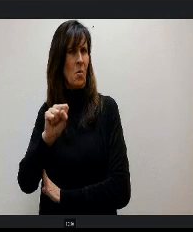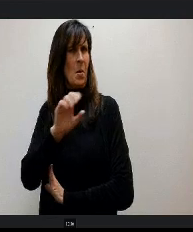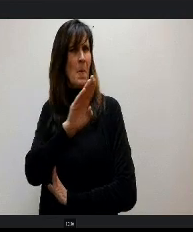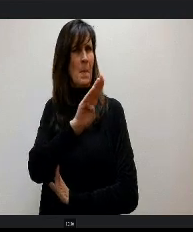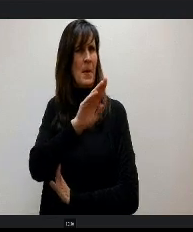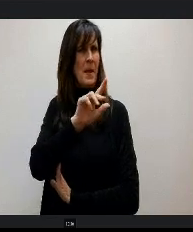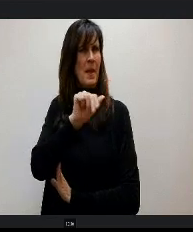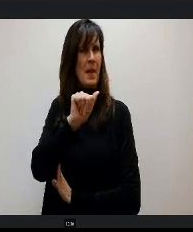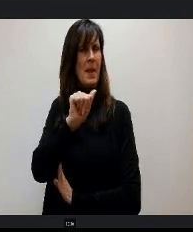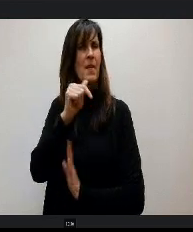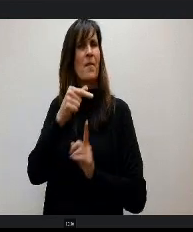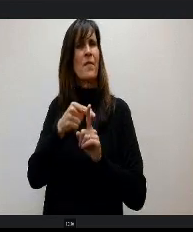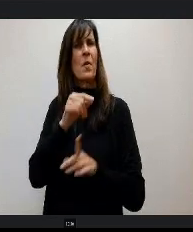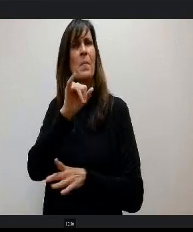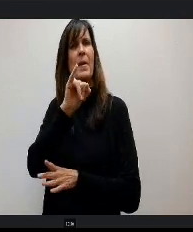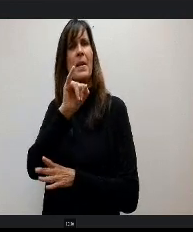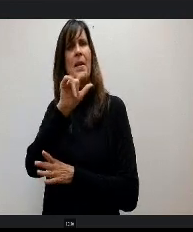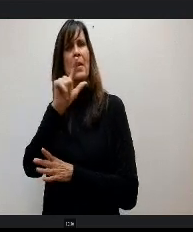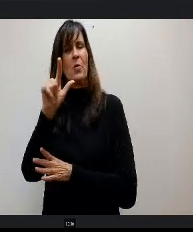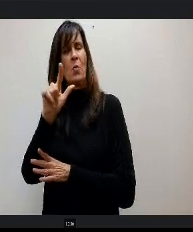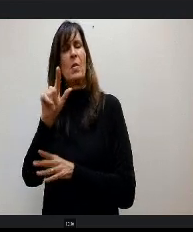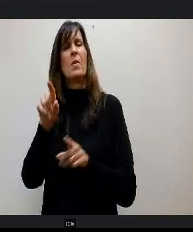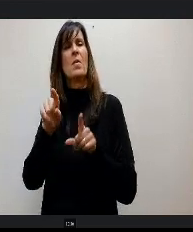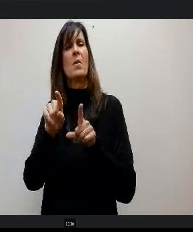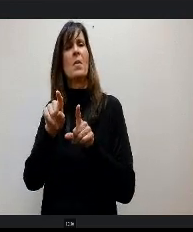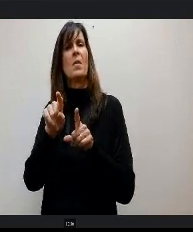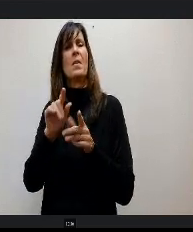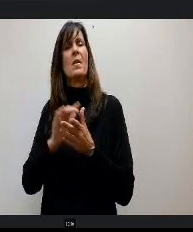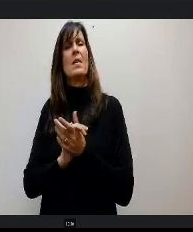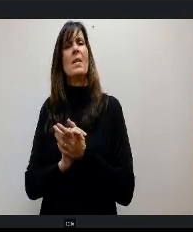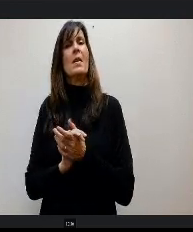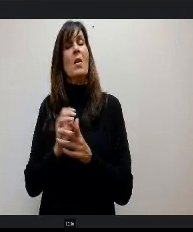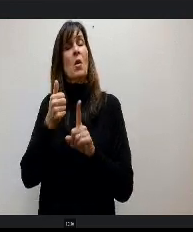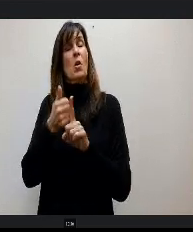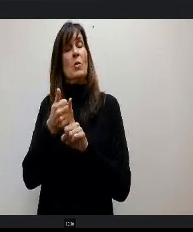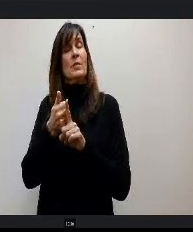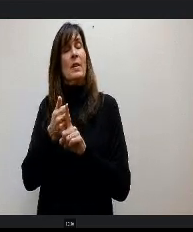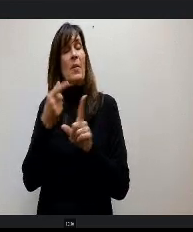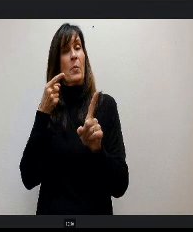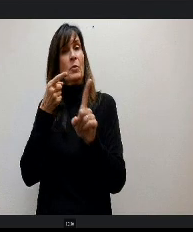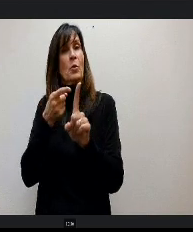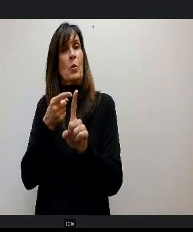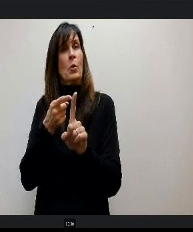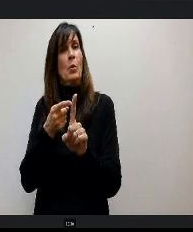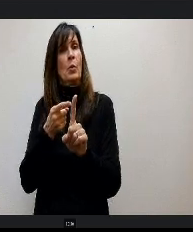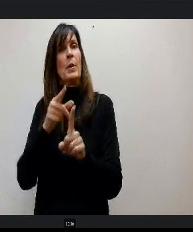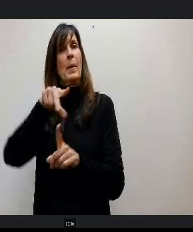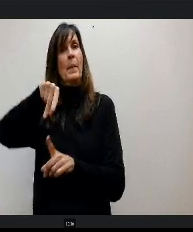of Science and Education from Northern Illinois University. She is pursuing a Doctorate of Leadership with a focus on